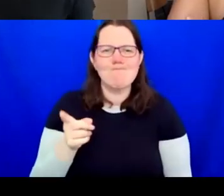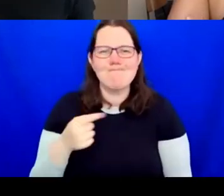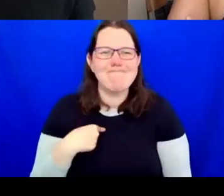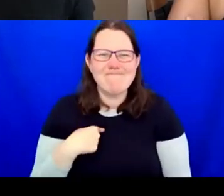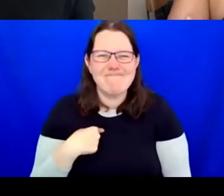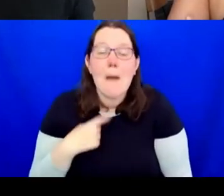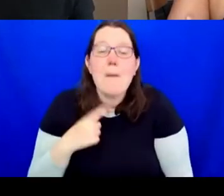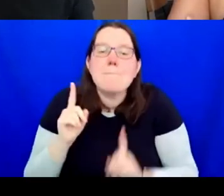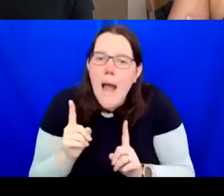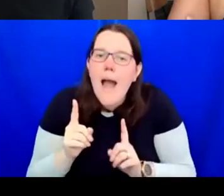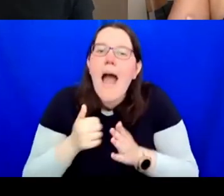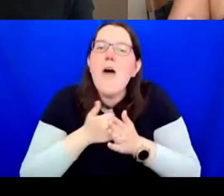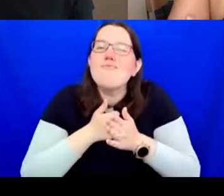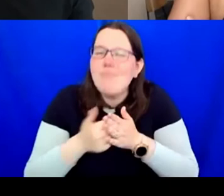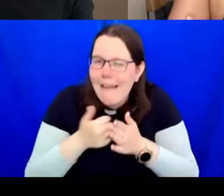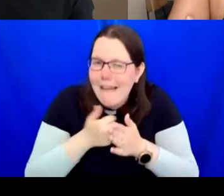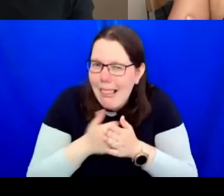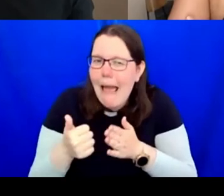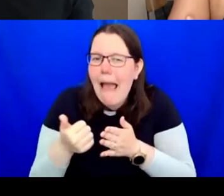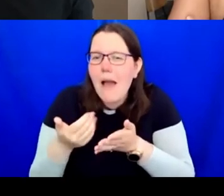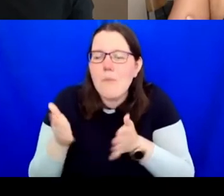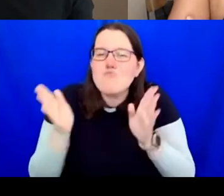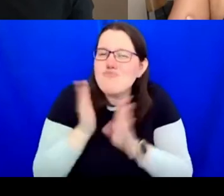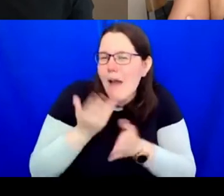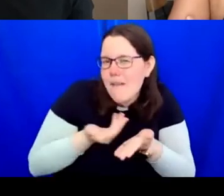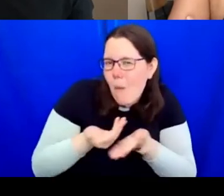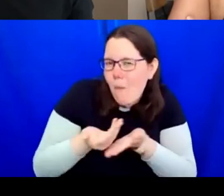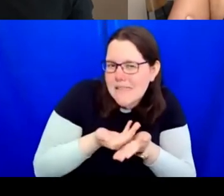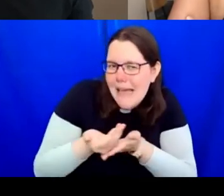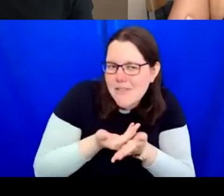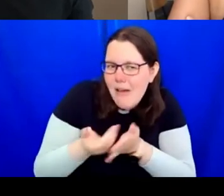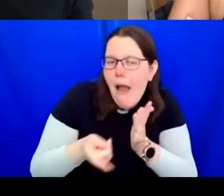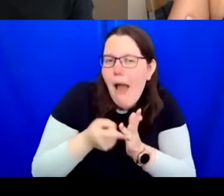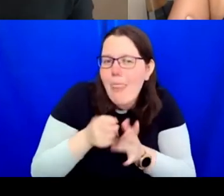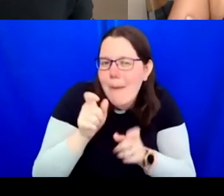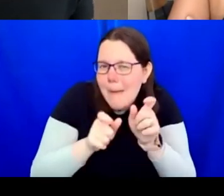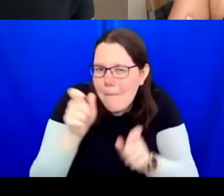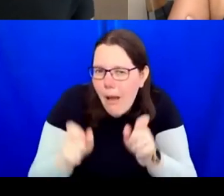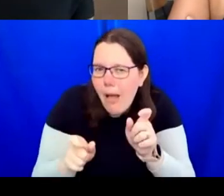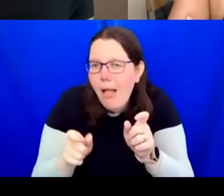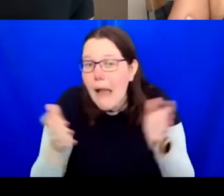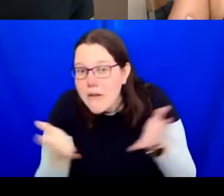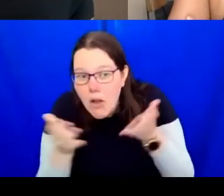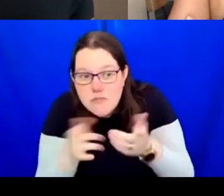with other people in the sector and encourage them to be more open, if they can. So, I think that's